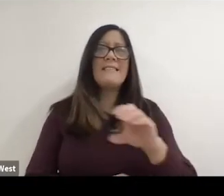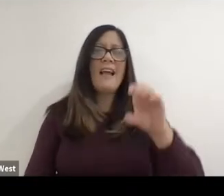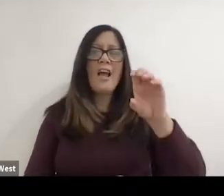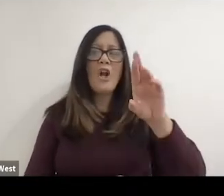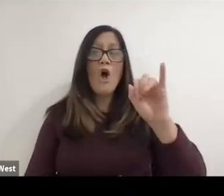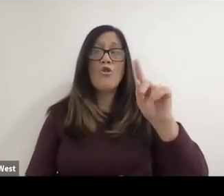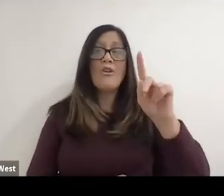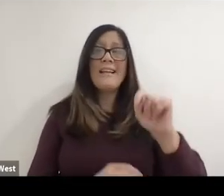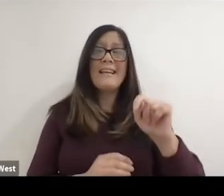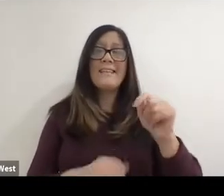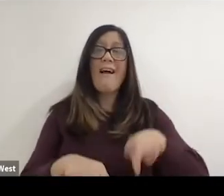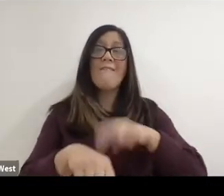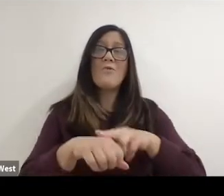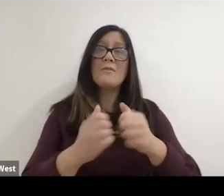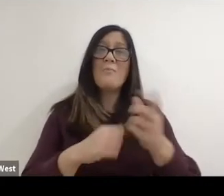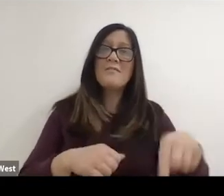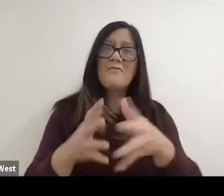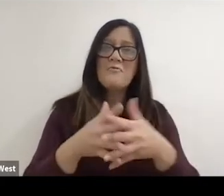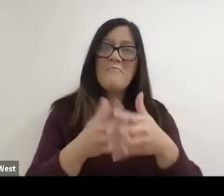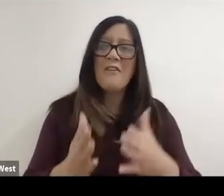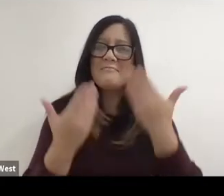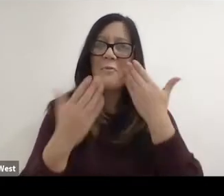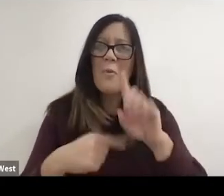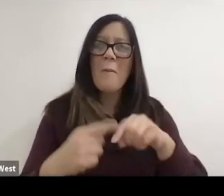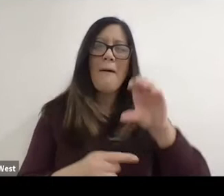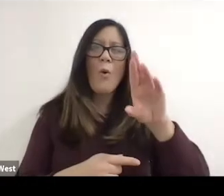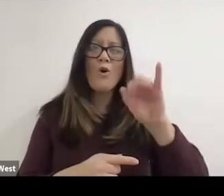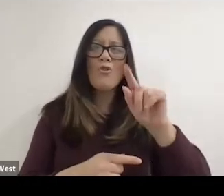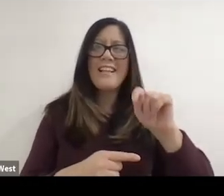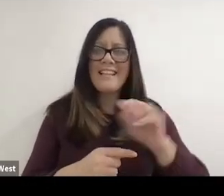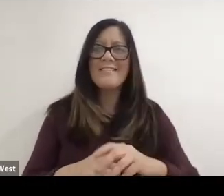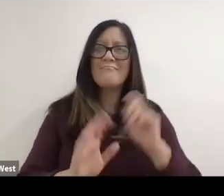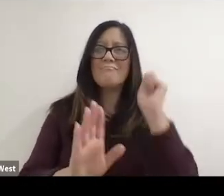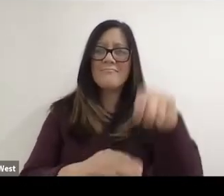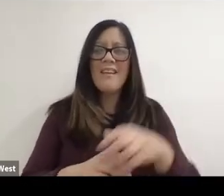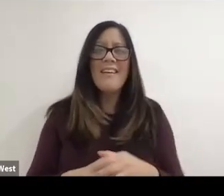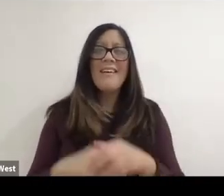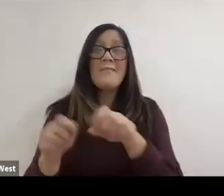Americans won't know much about and. And also football also swimming